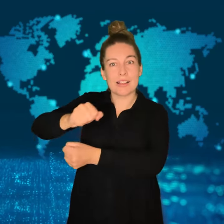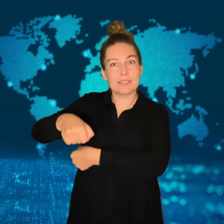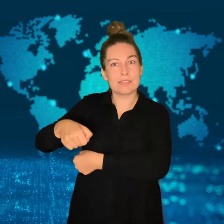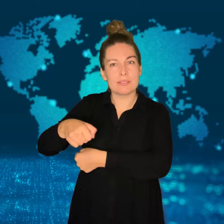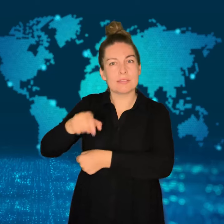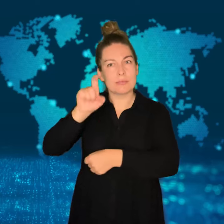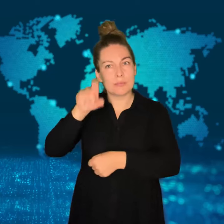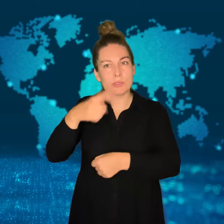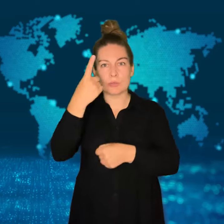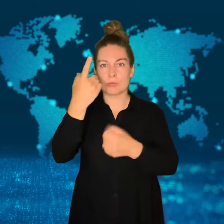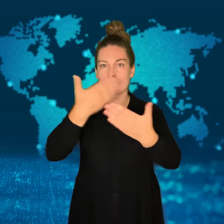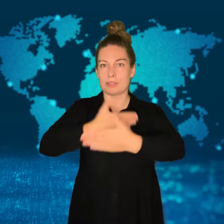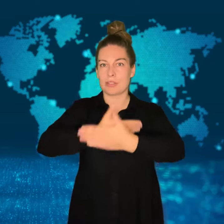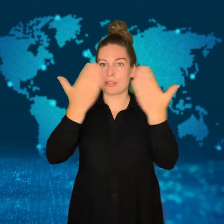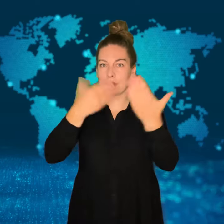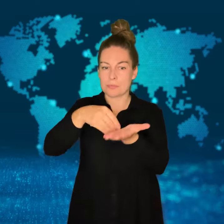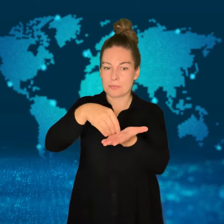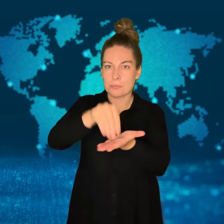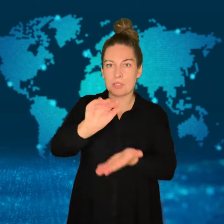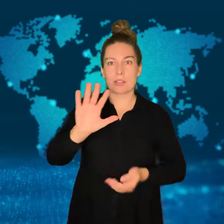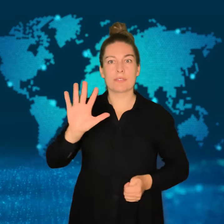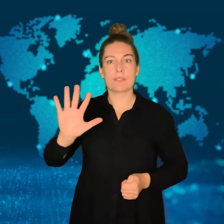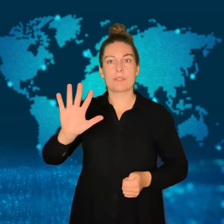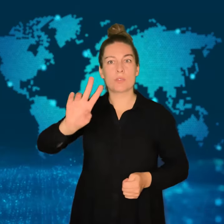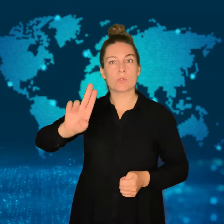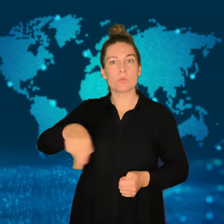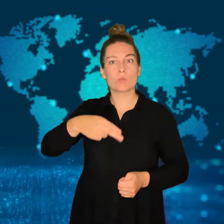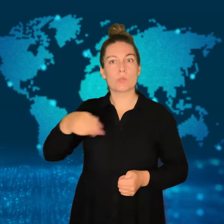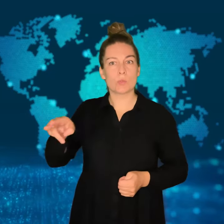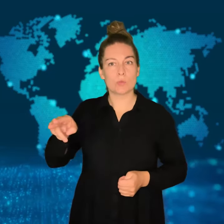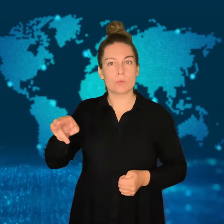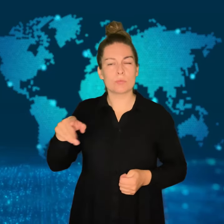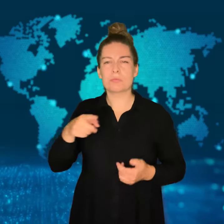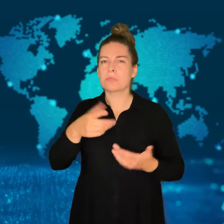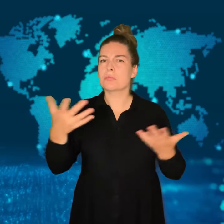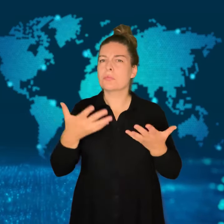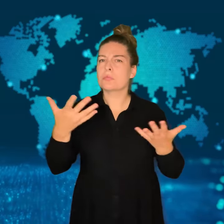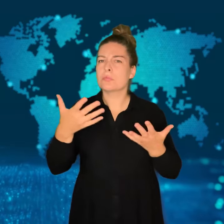tourists in the city.